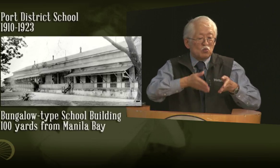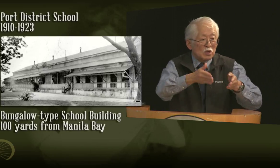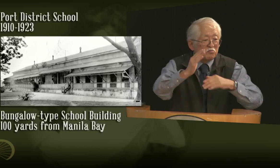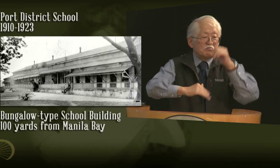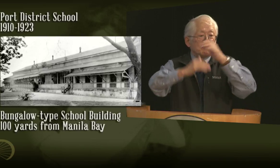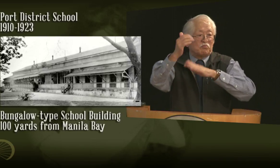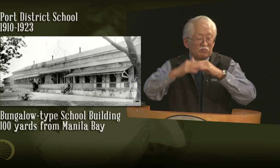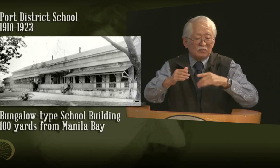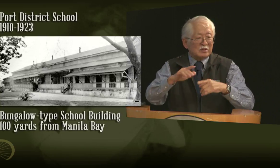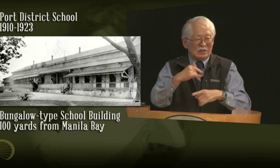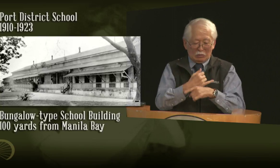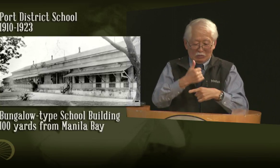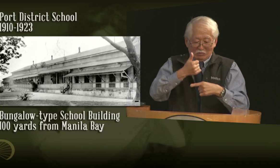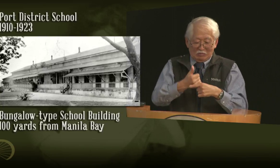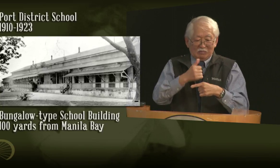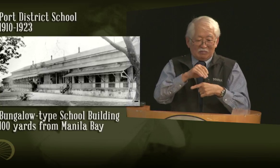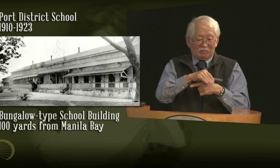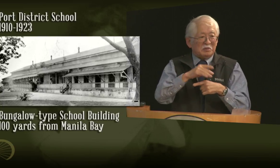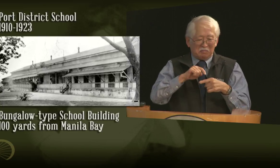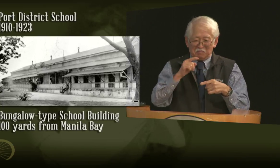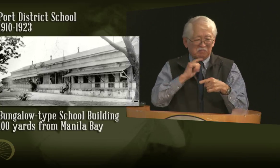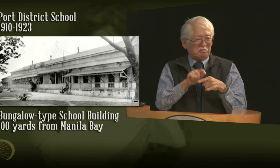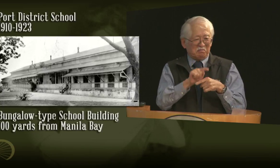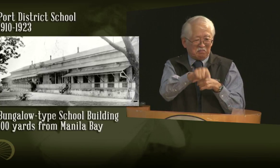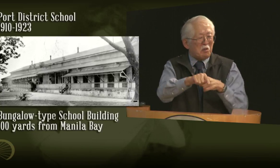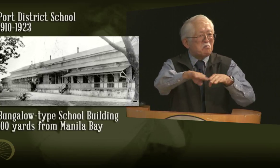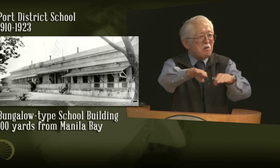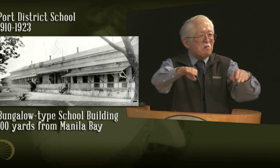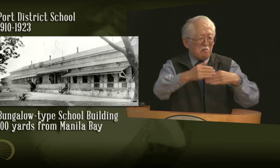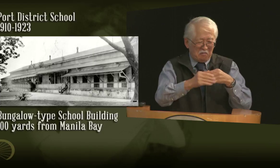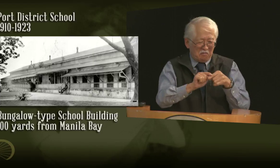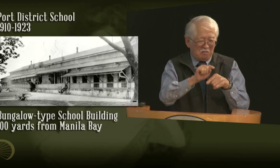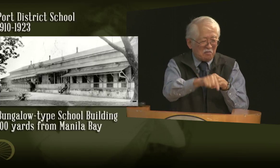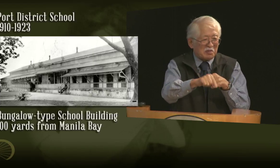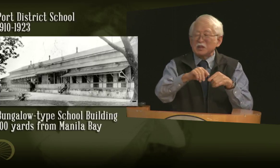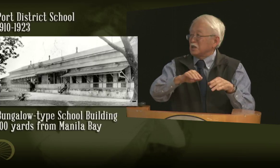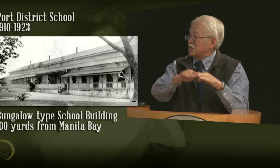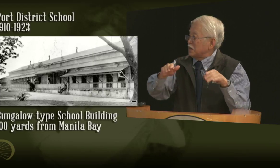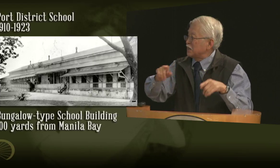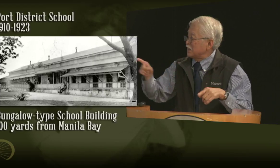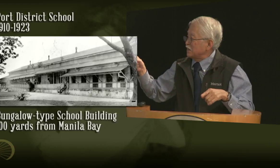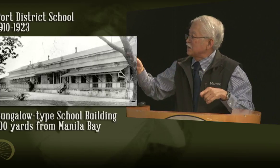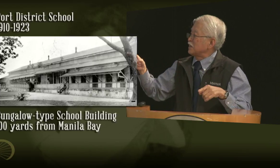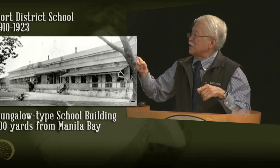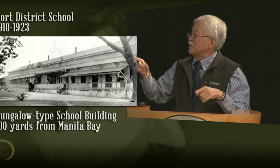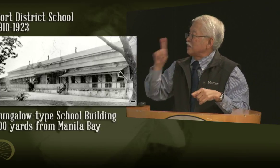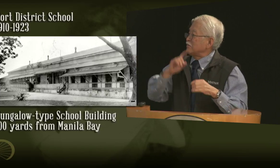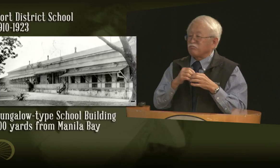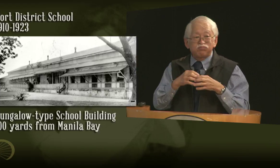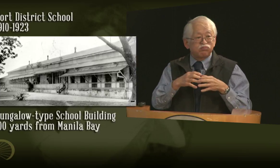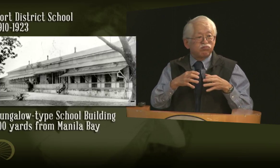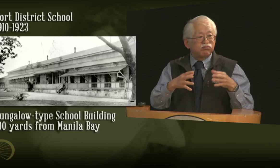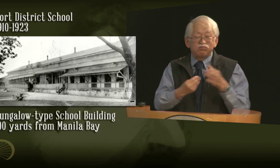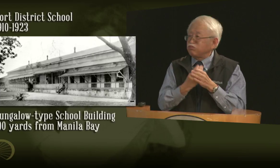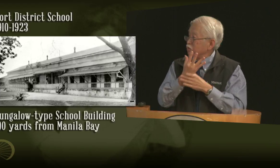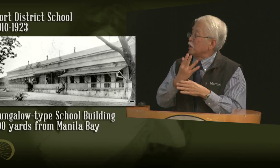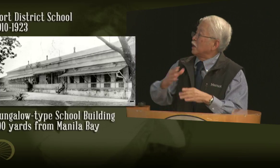and they had to build a wharf, they had to build the streets and not far from the the school, they actually had to build a city